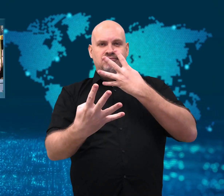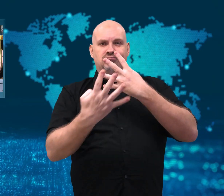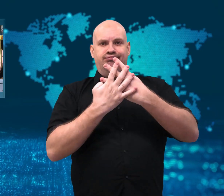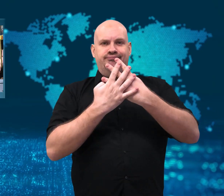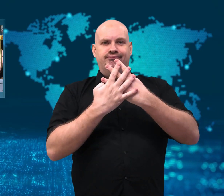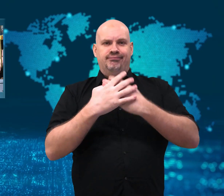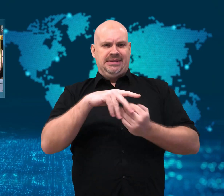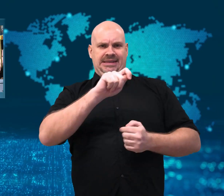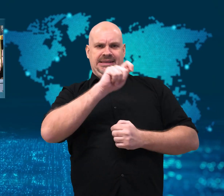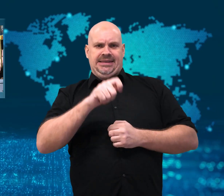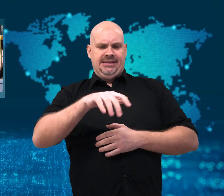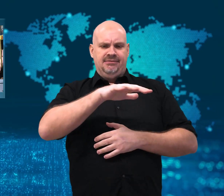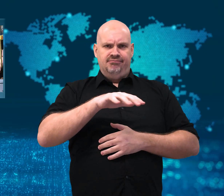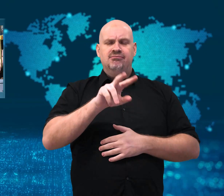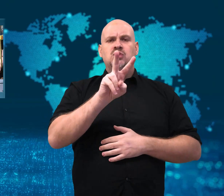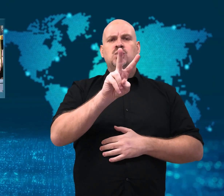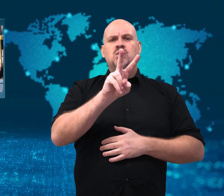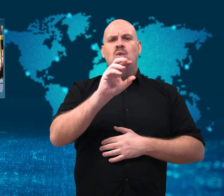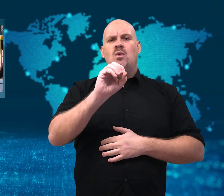Texas since 2010.